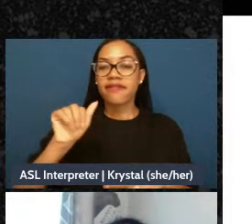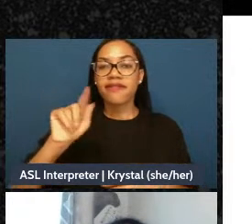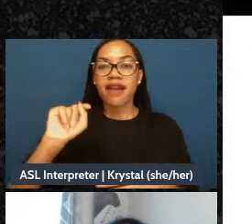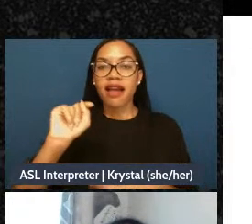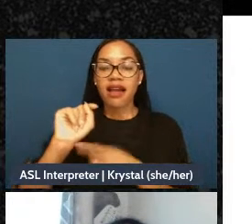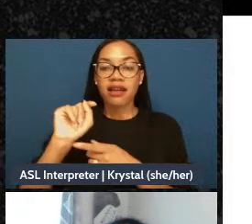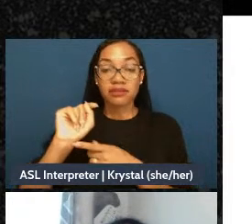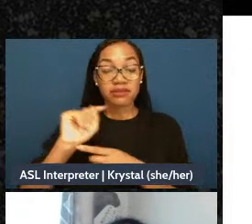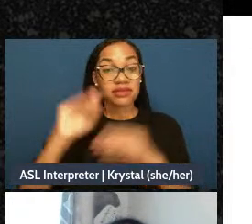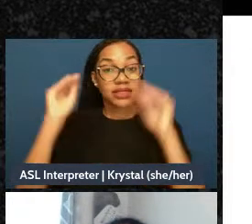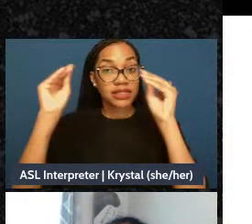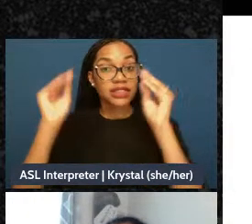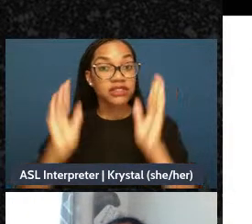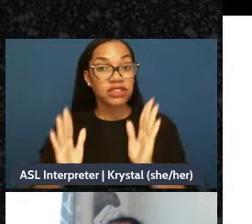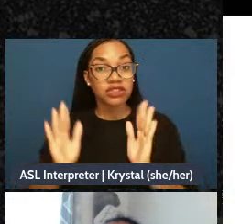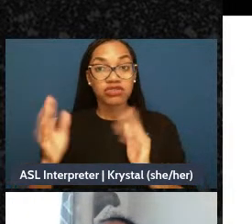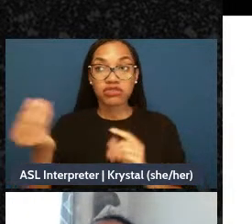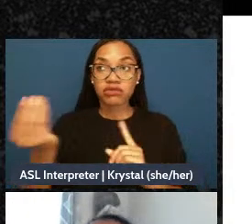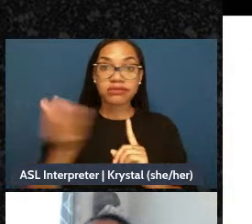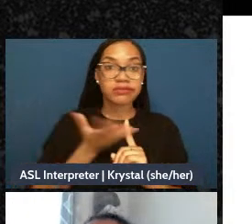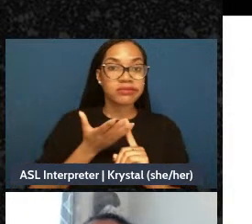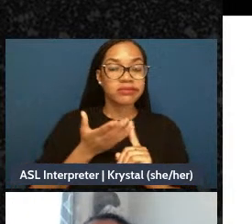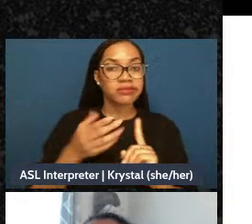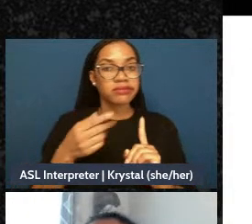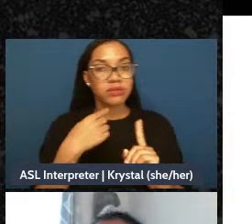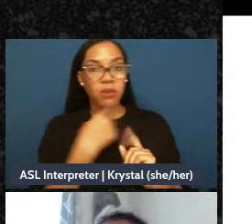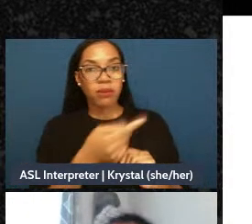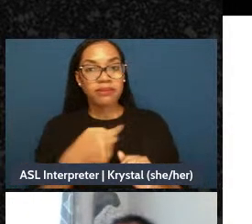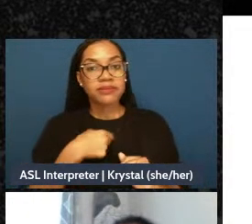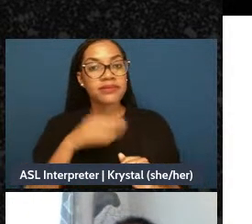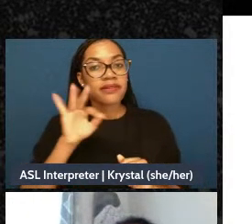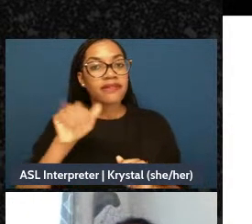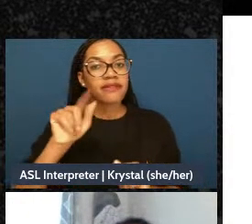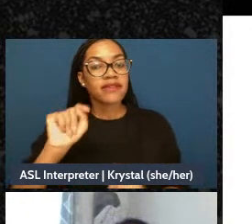it was an important part of this writing reflection for me when I did something